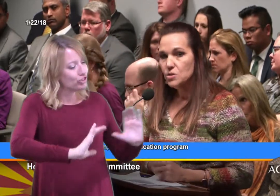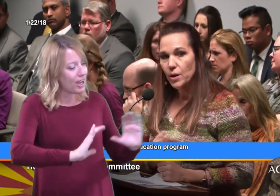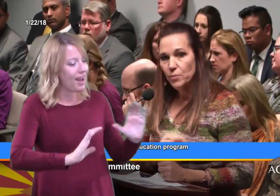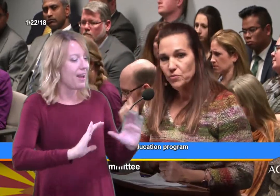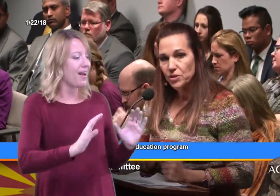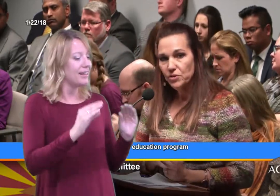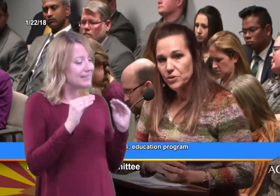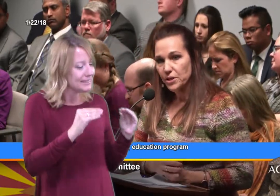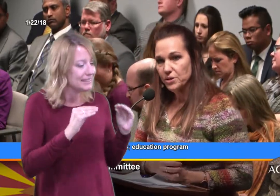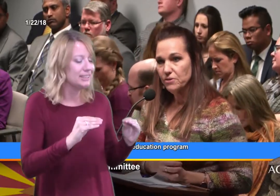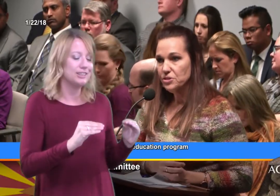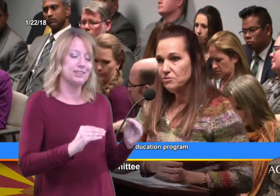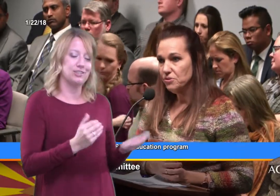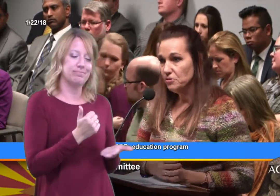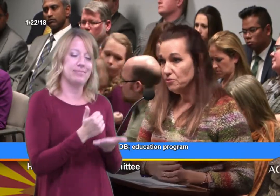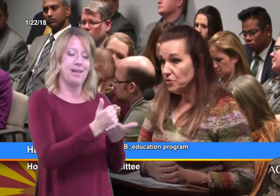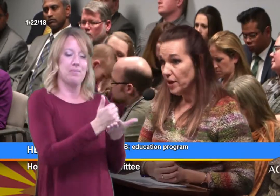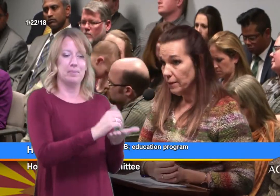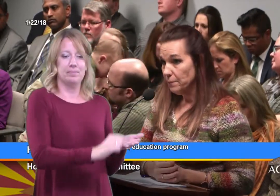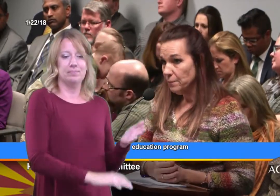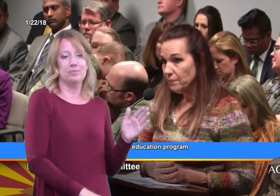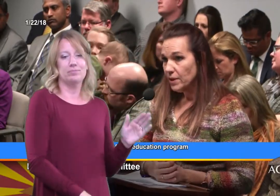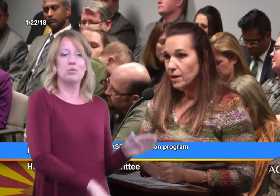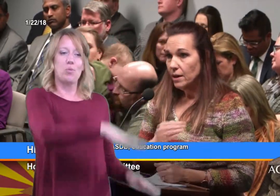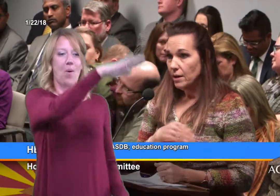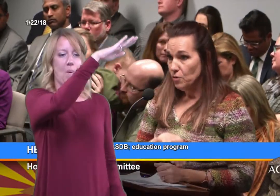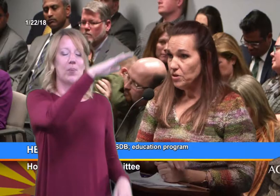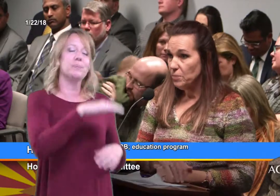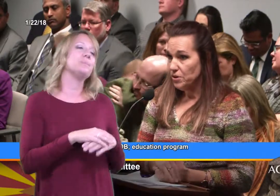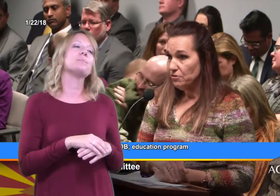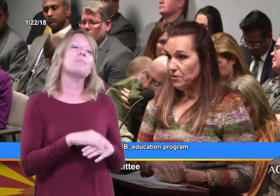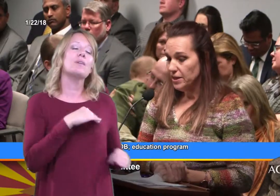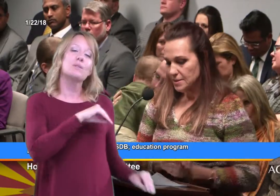So I moved into the early intervention field full-time and I moved up here to Phoenix.